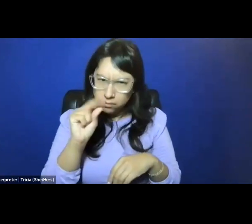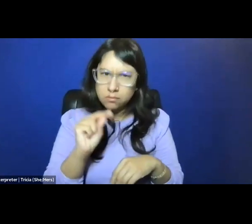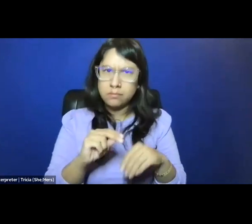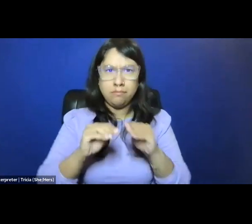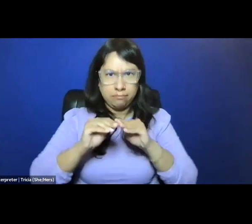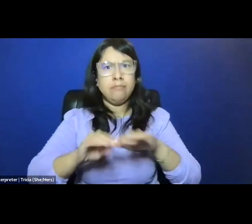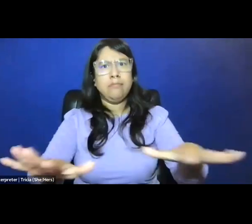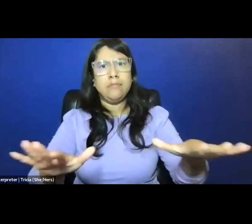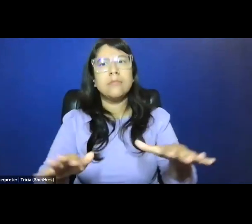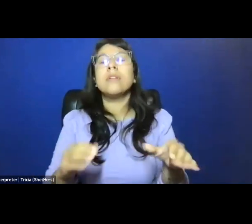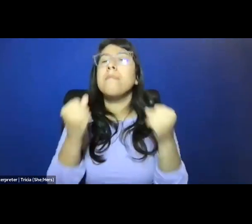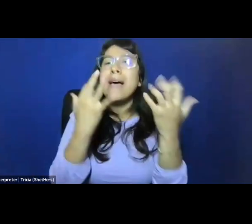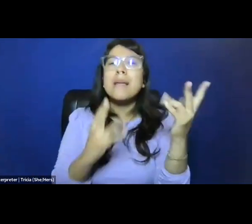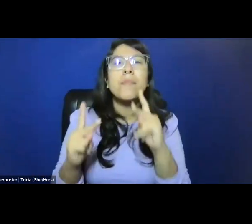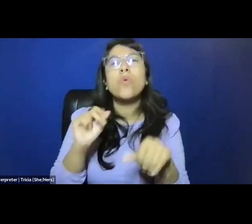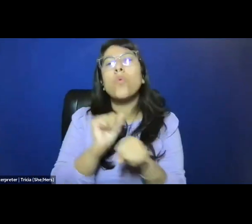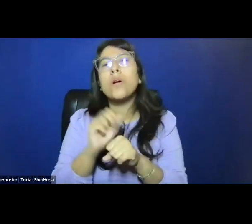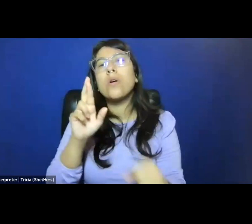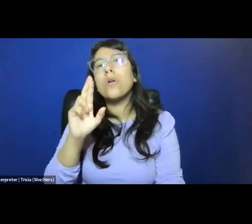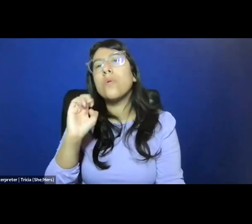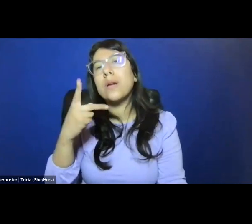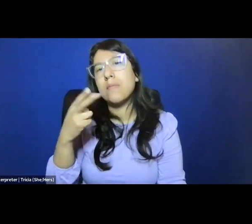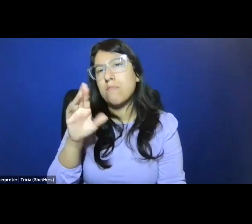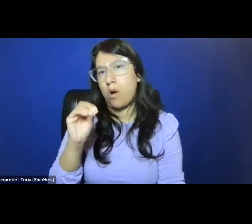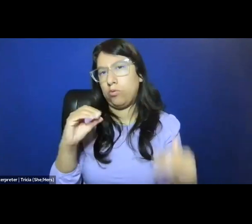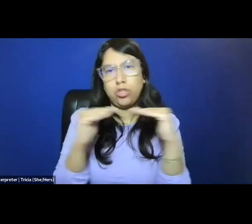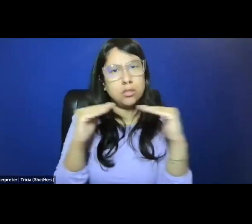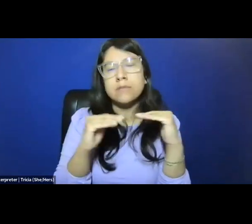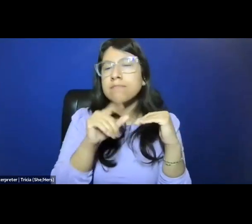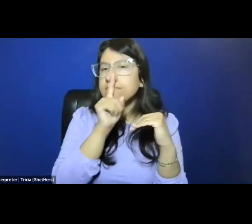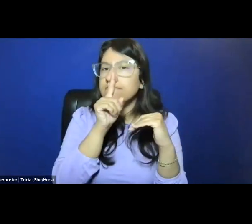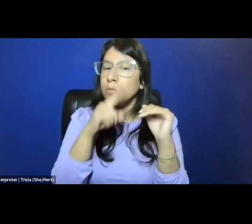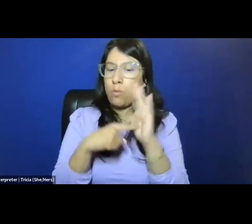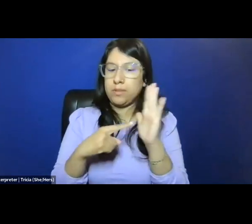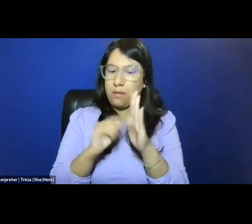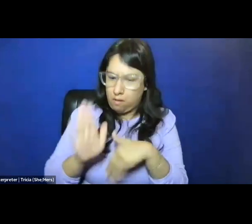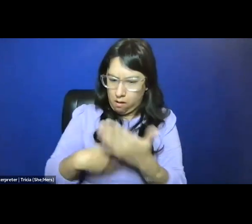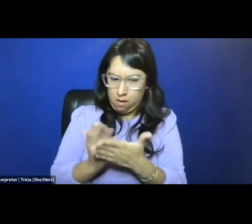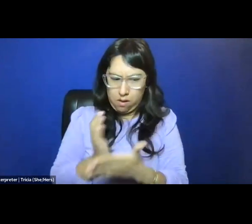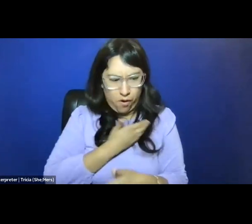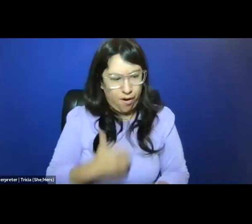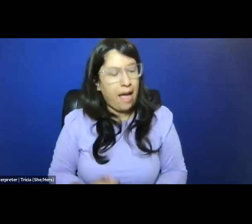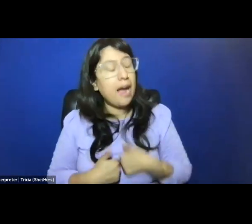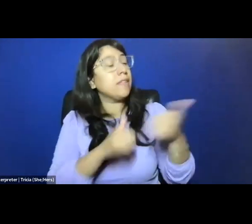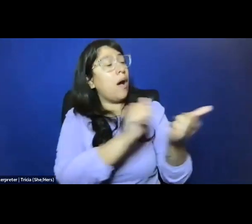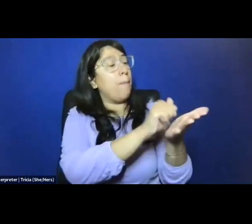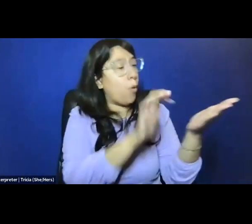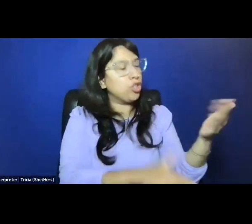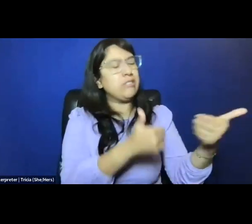by many who work in movements for reproductive justice. It simply doesn't represent our whole lives, if we go on separating abortion